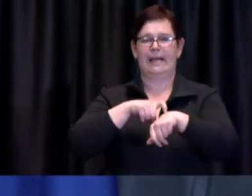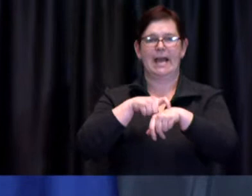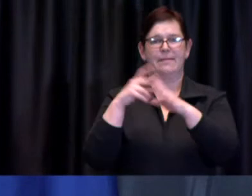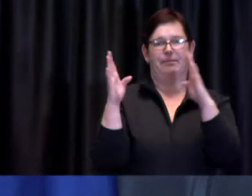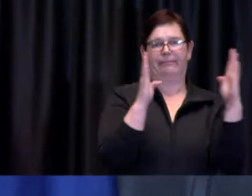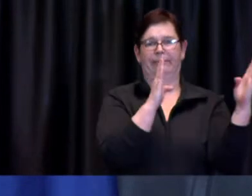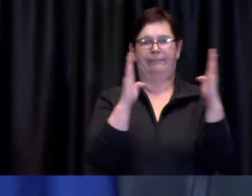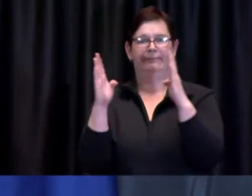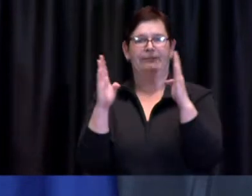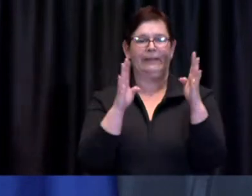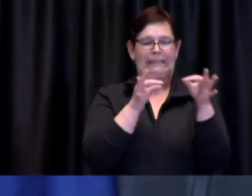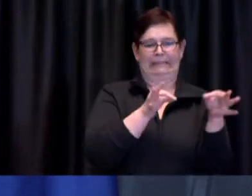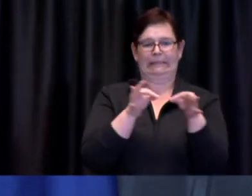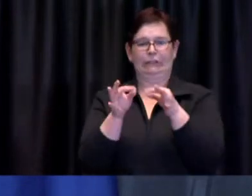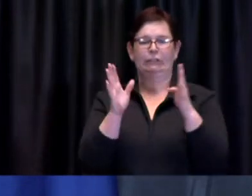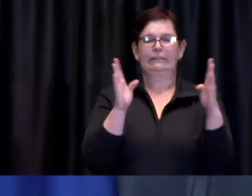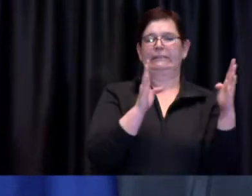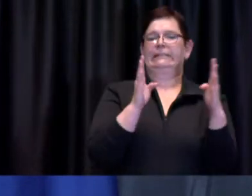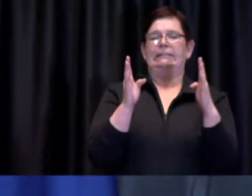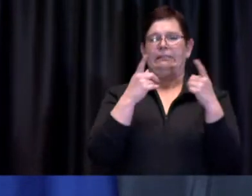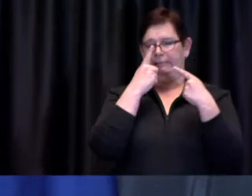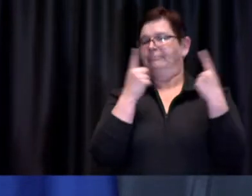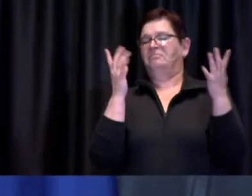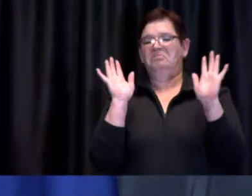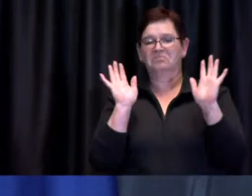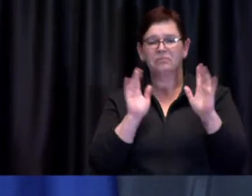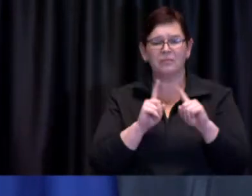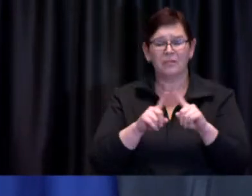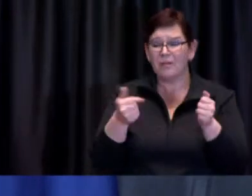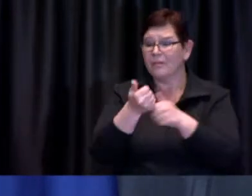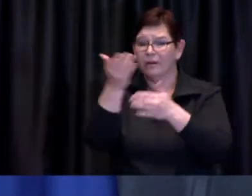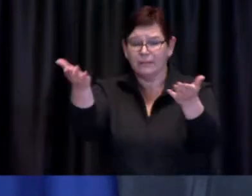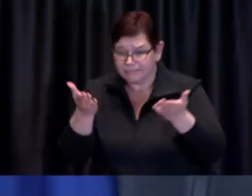to other measures that are going to keep people healthier and get this pandemic over with faster